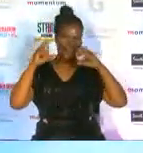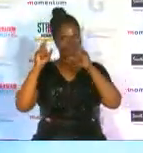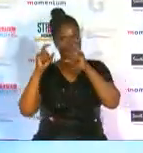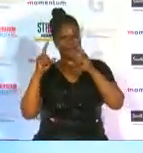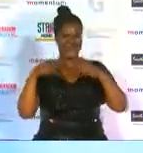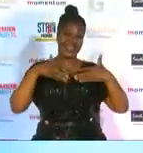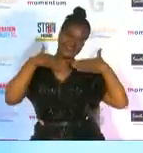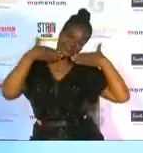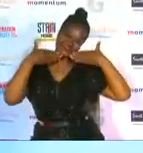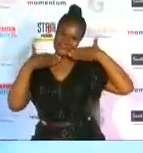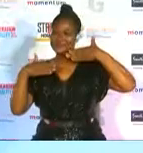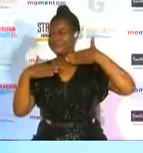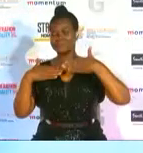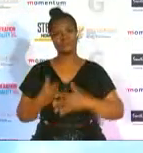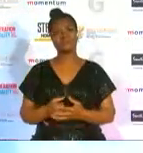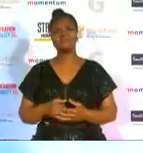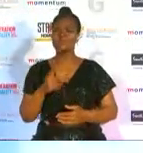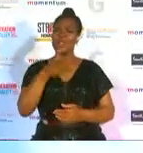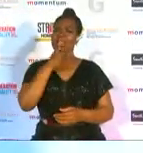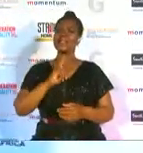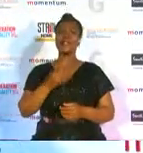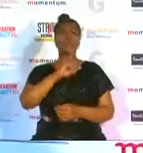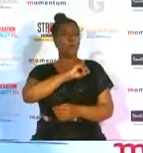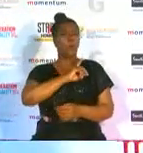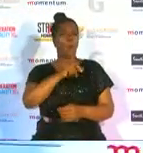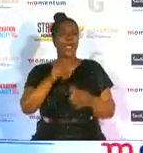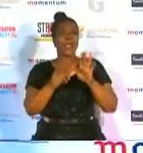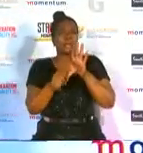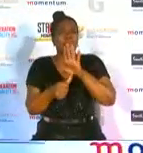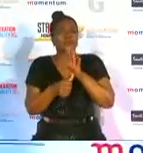and a quick one tell me why is it so important for women to continue